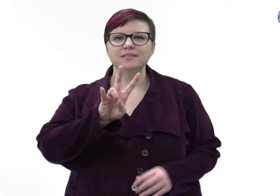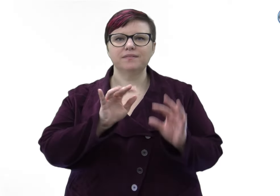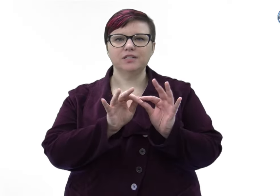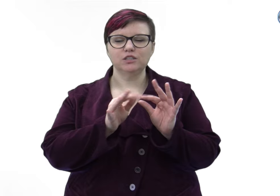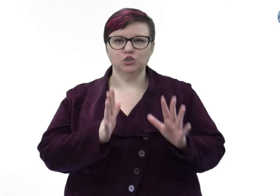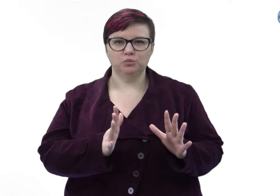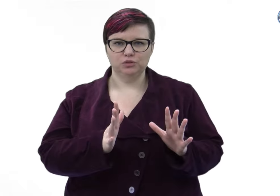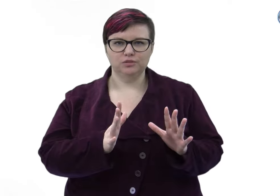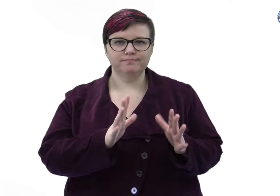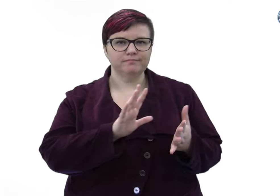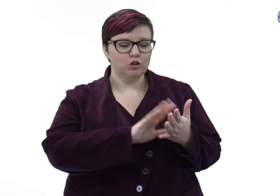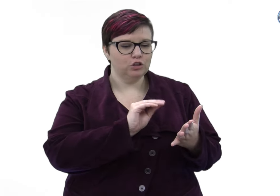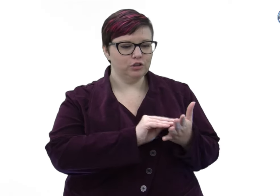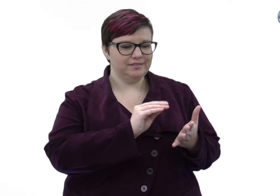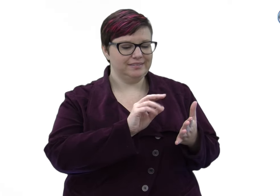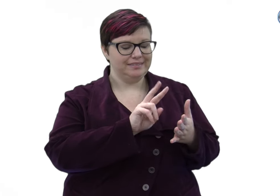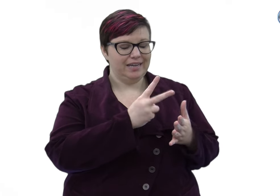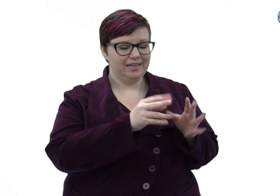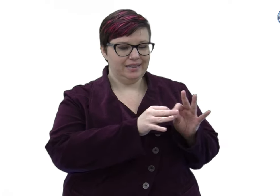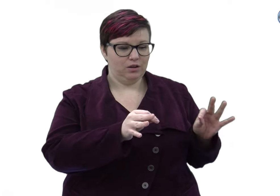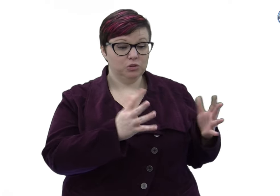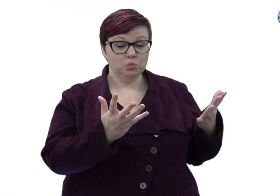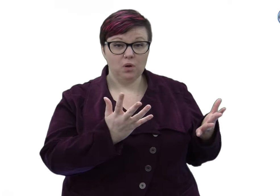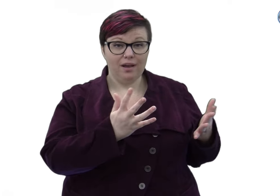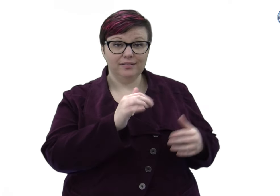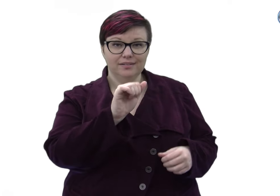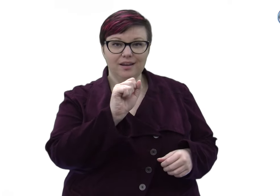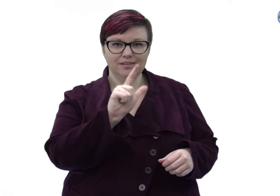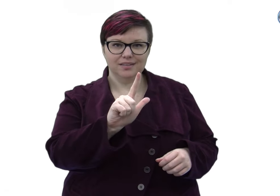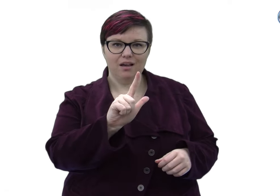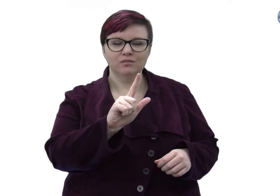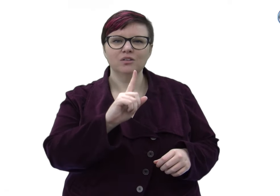Seven interpreters share their stories with me about how they first learned American Sign